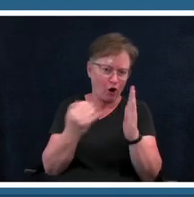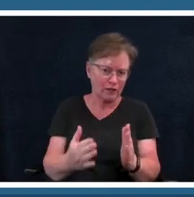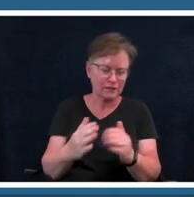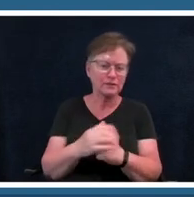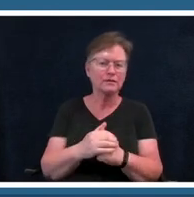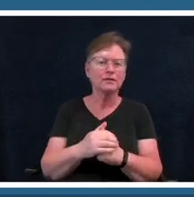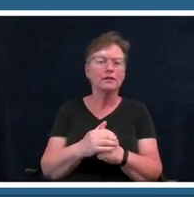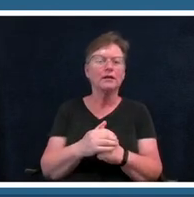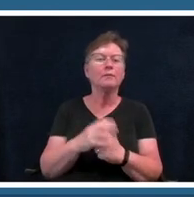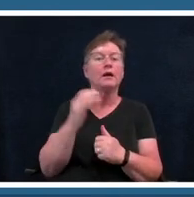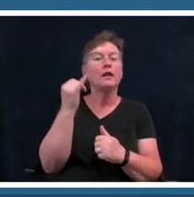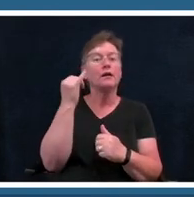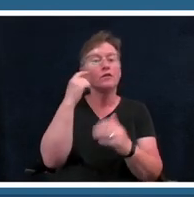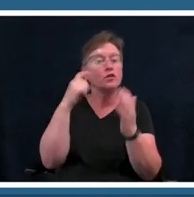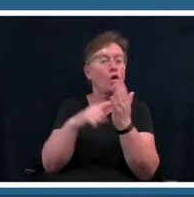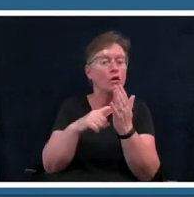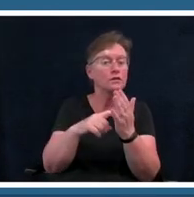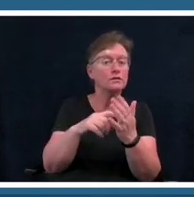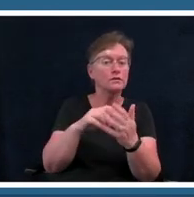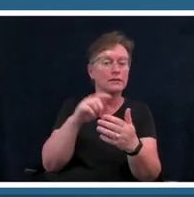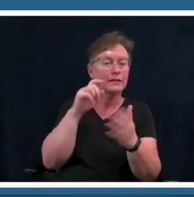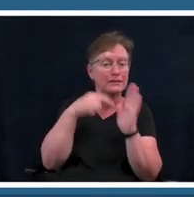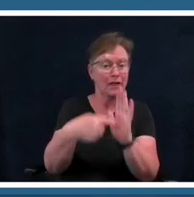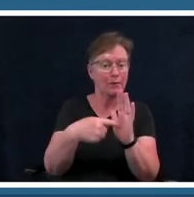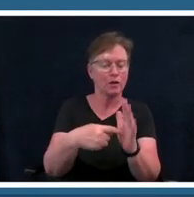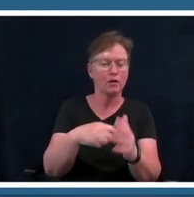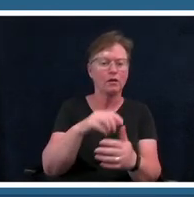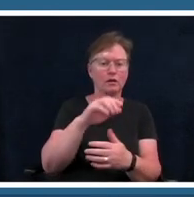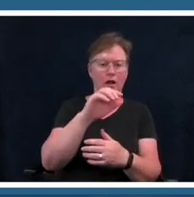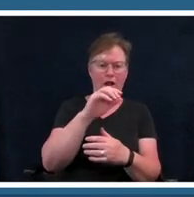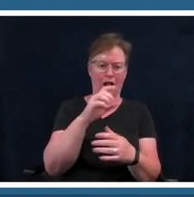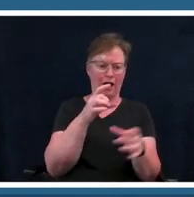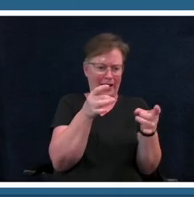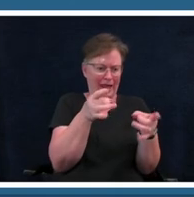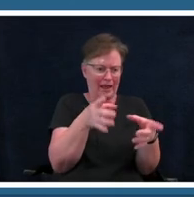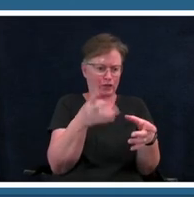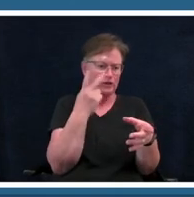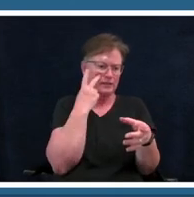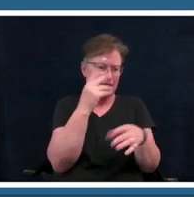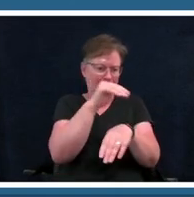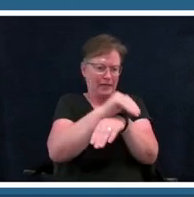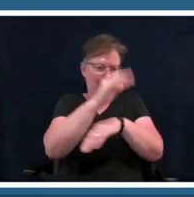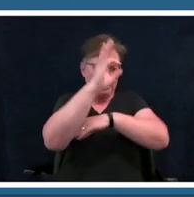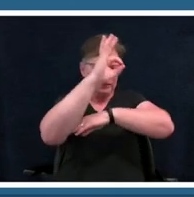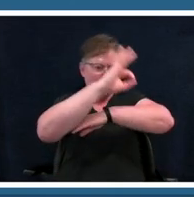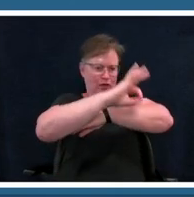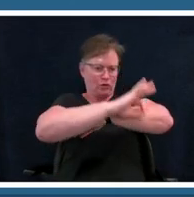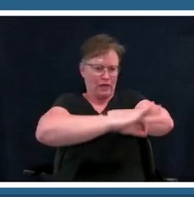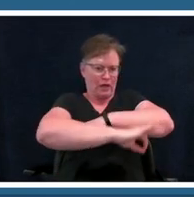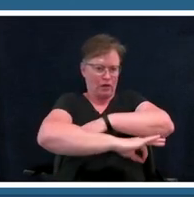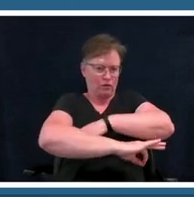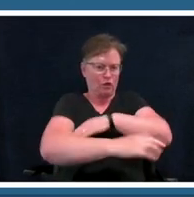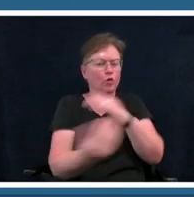the a reads i hate to see the evening sun go down then it repeats as the